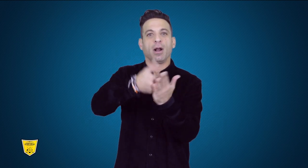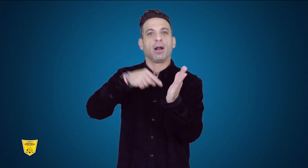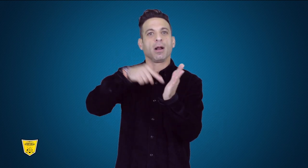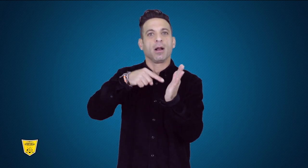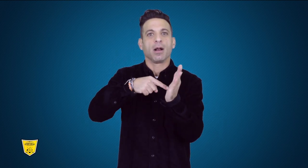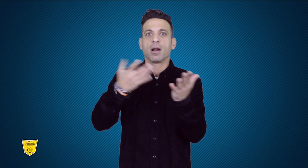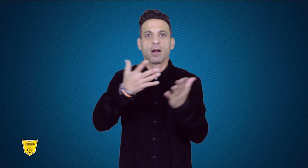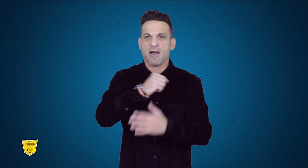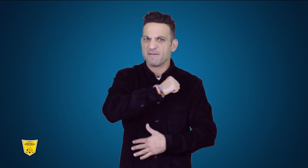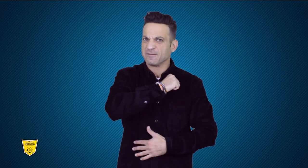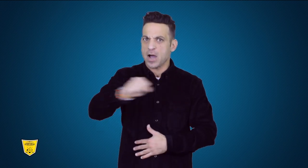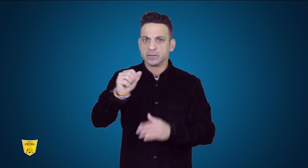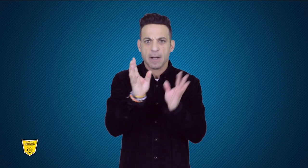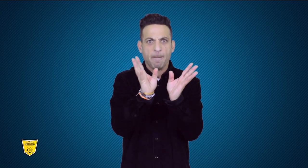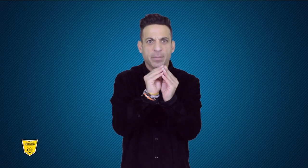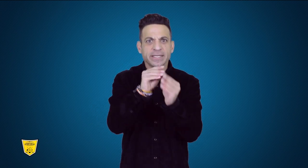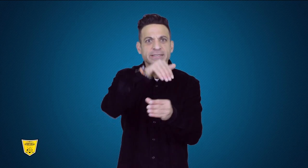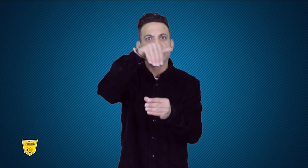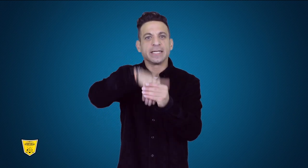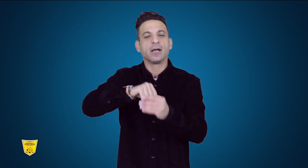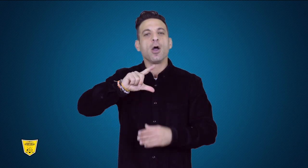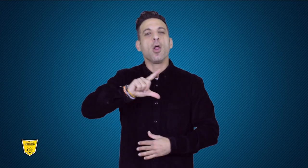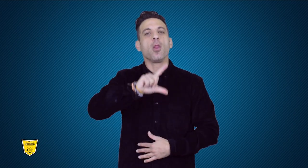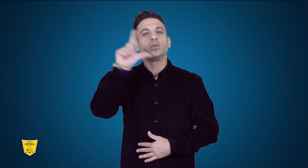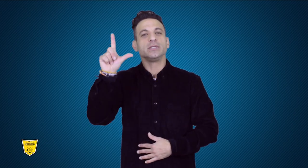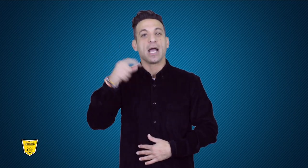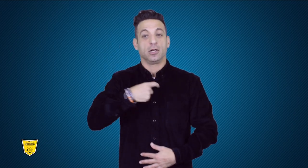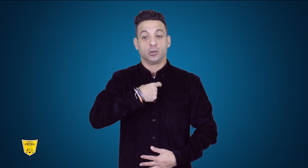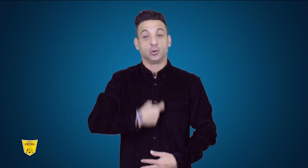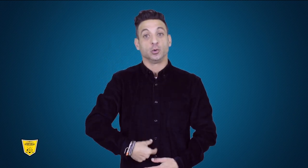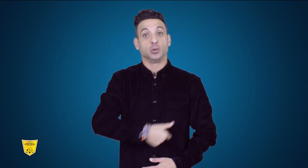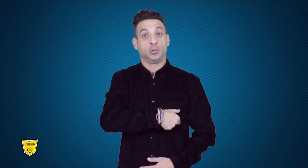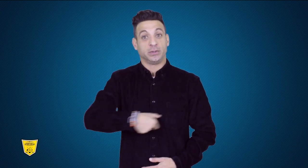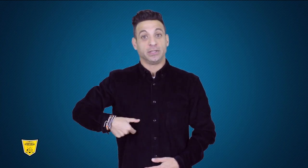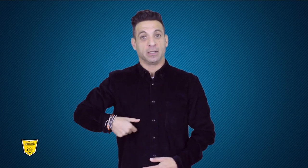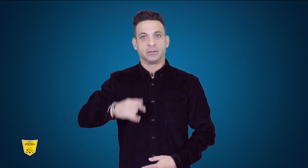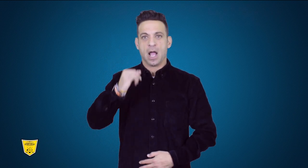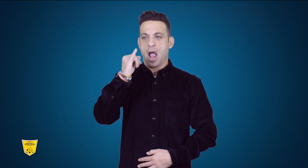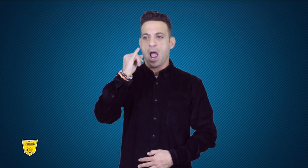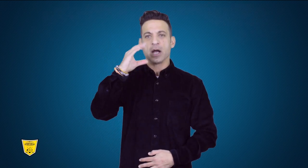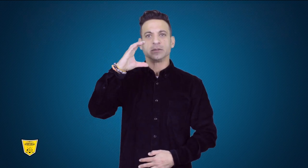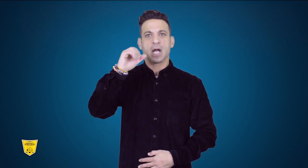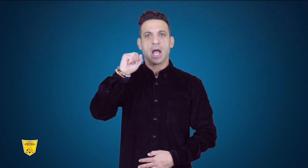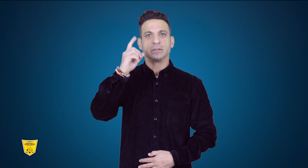on the Extraordinary Congress in Lausanne, Switzerland that ICSD